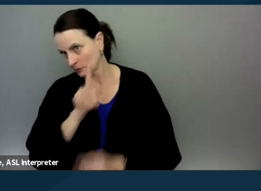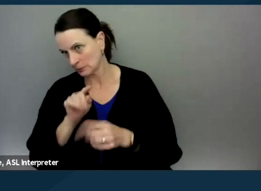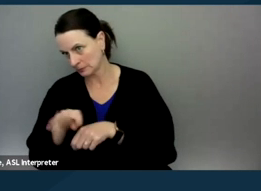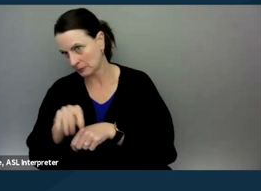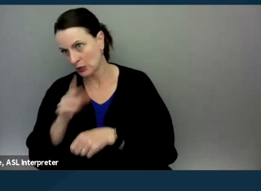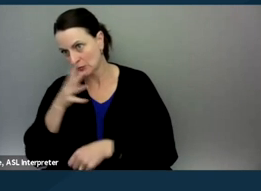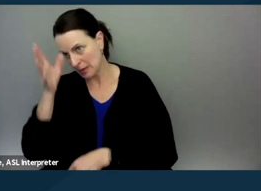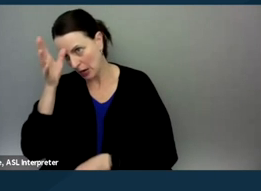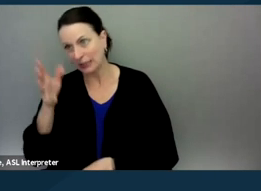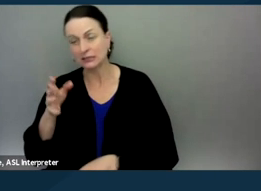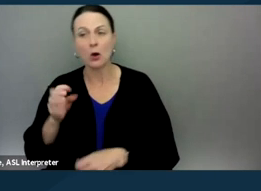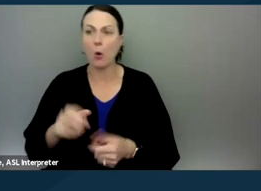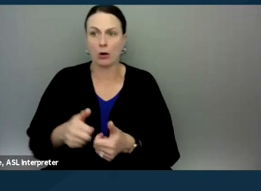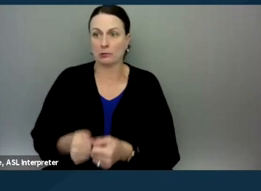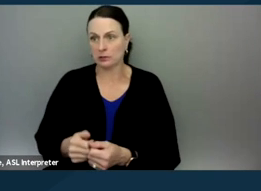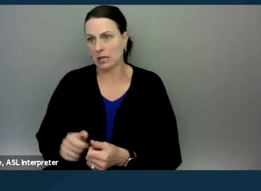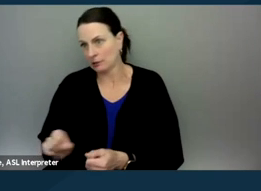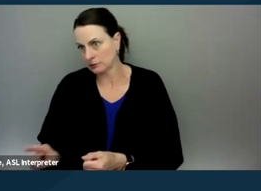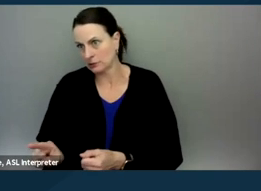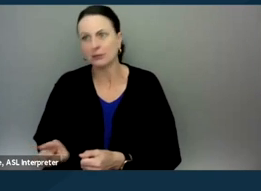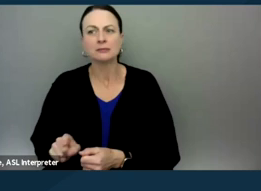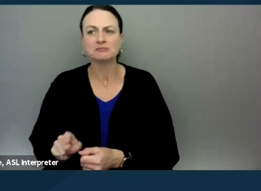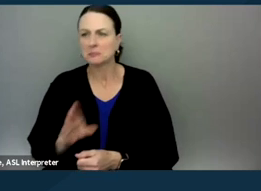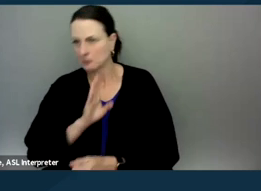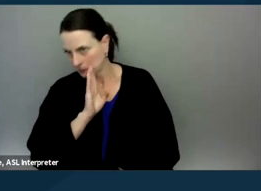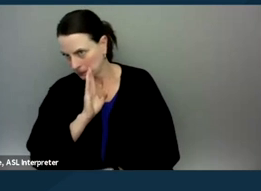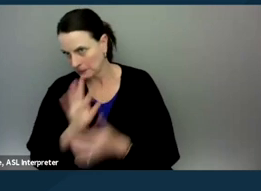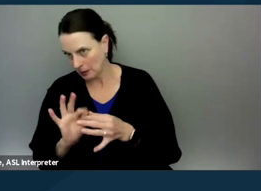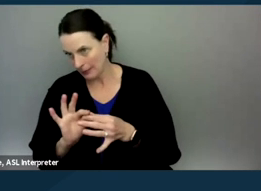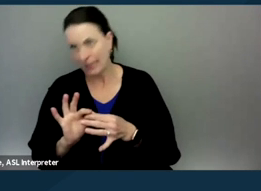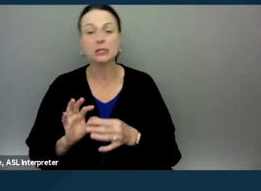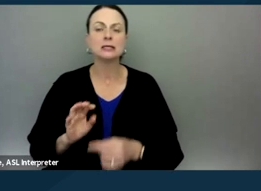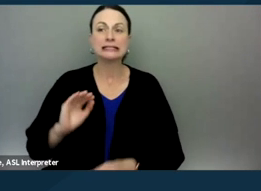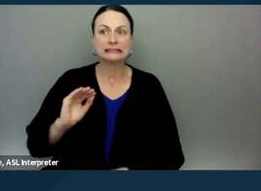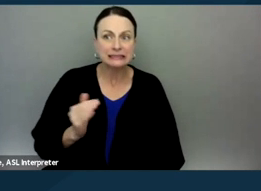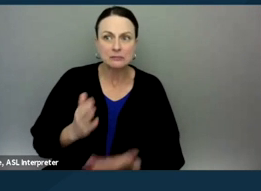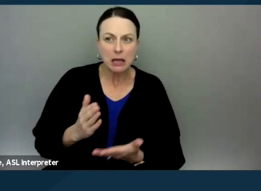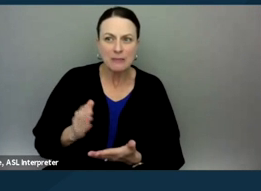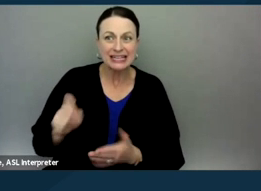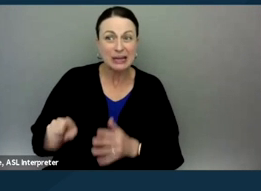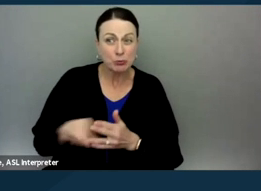even through a text or you know, a quiet comment, it seems like maybe you could need a break, you know?